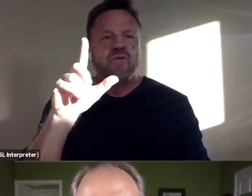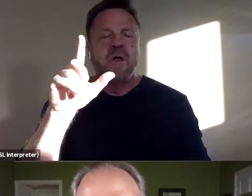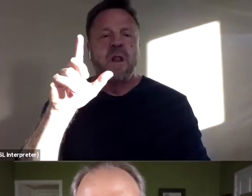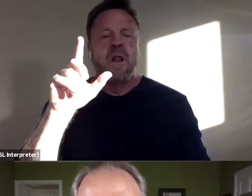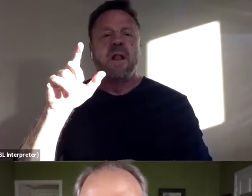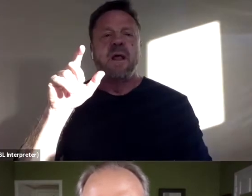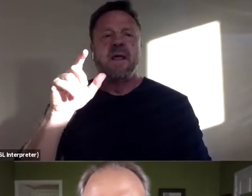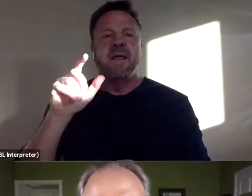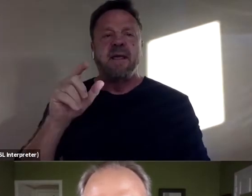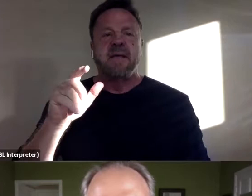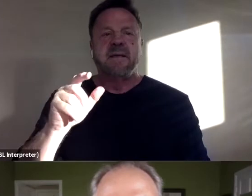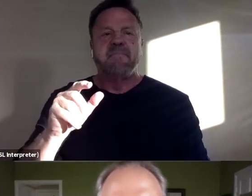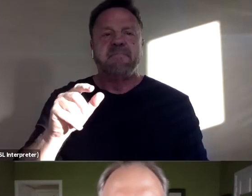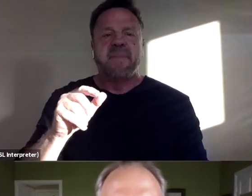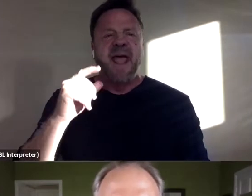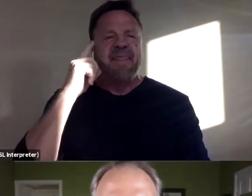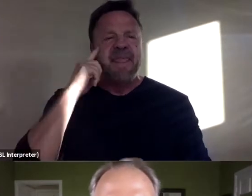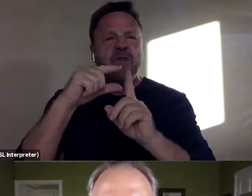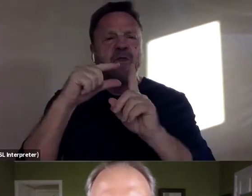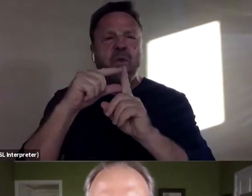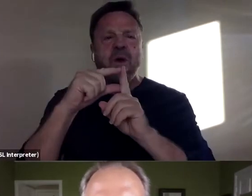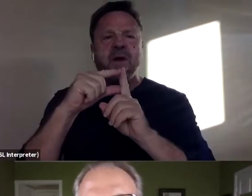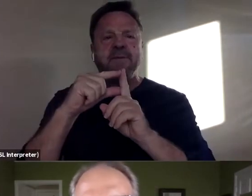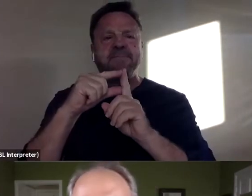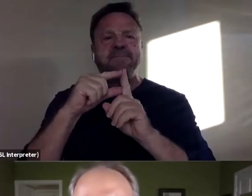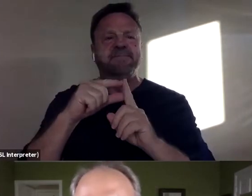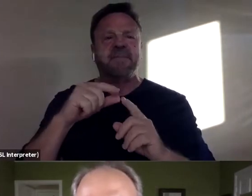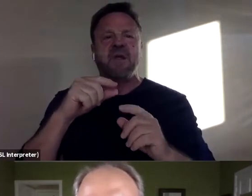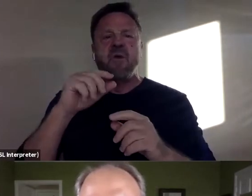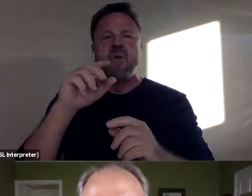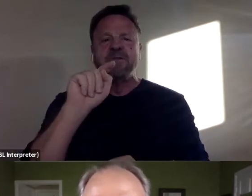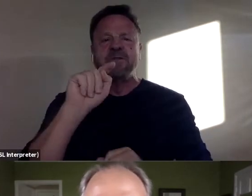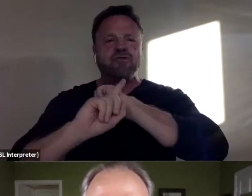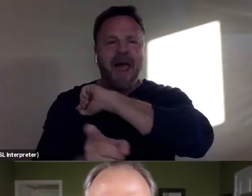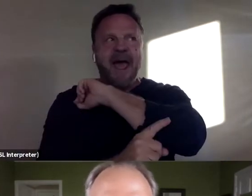I mean, I think the word used was trash. It was really, really affecting.